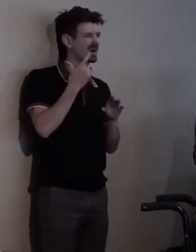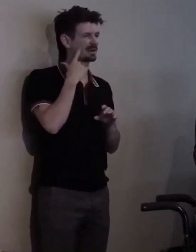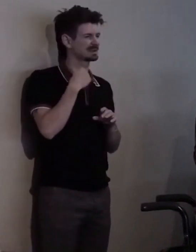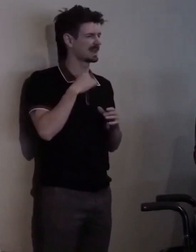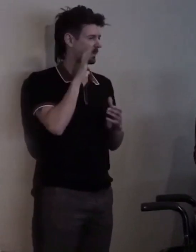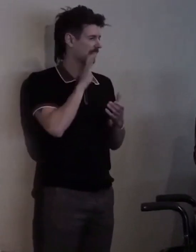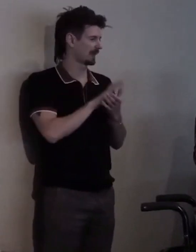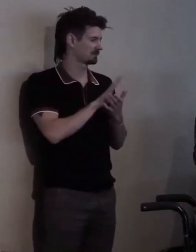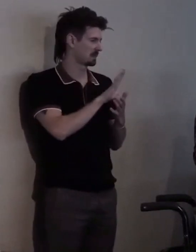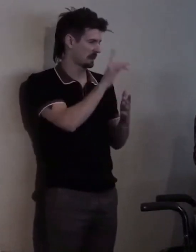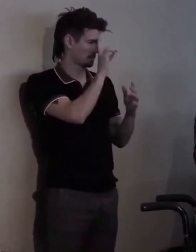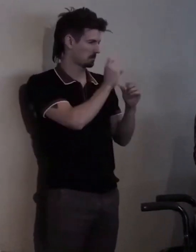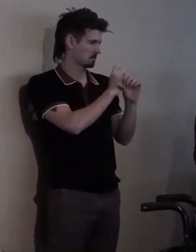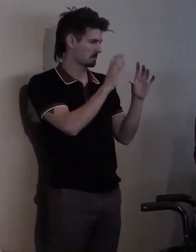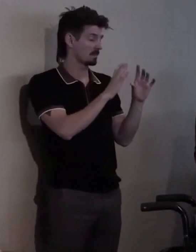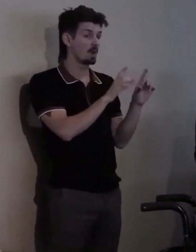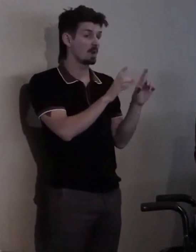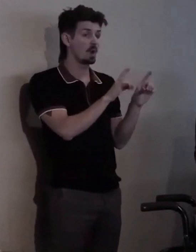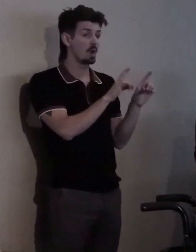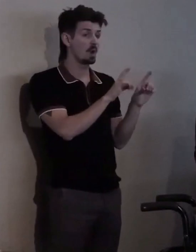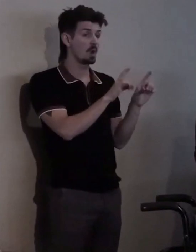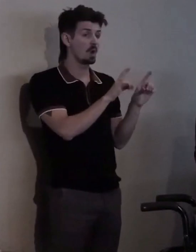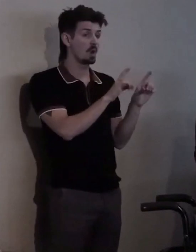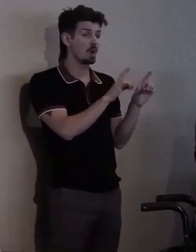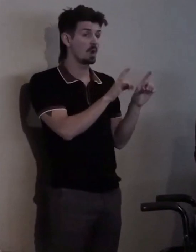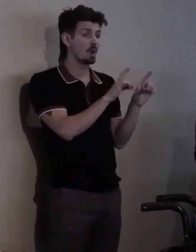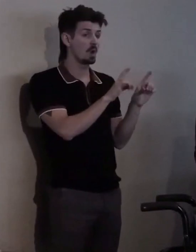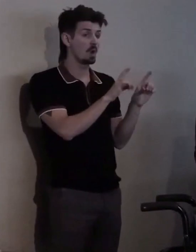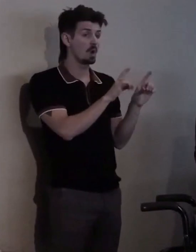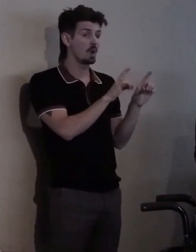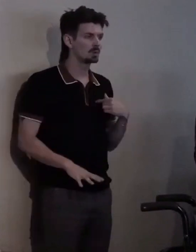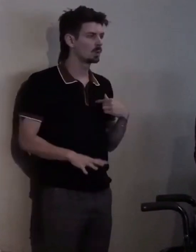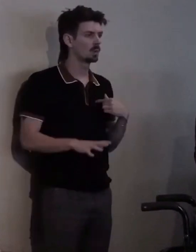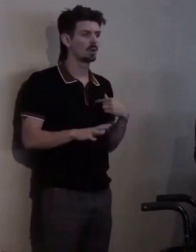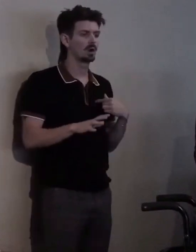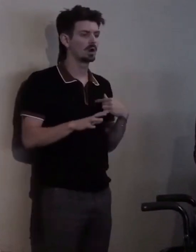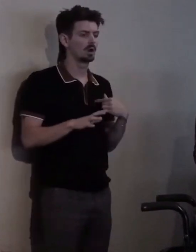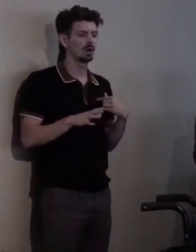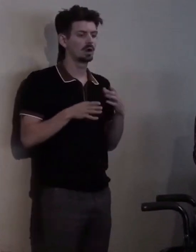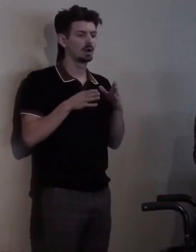But also I didn't want anybody to ever have to question me again